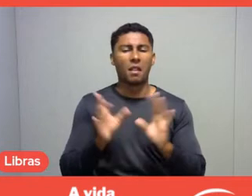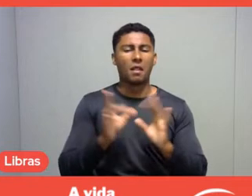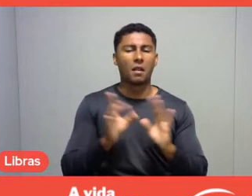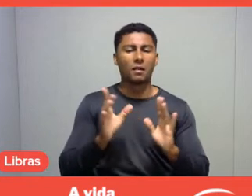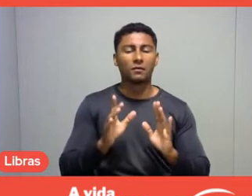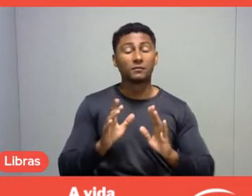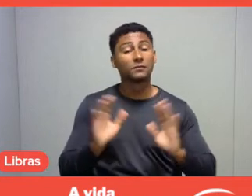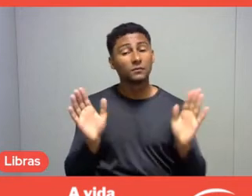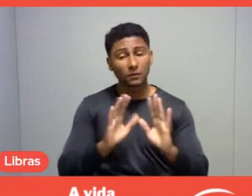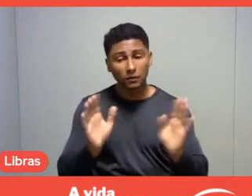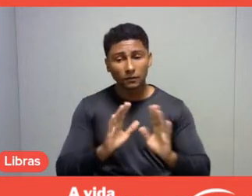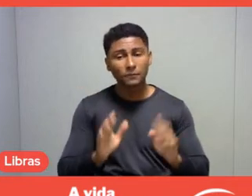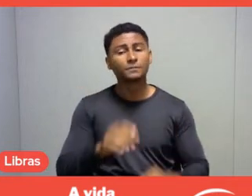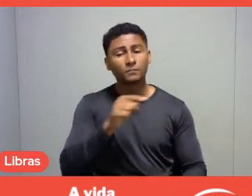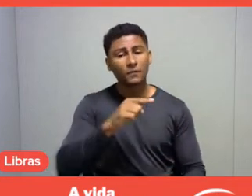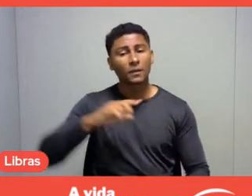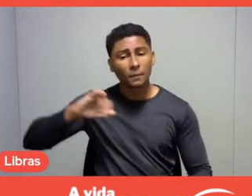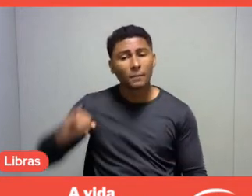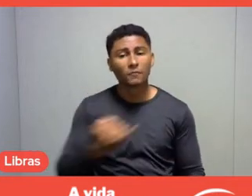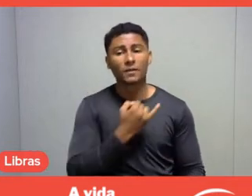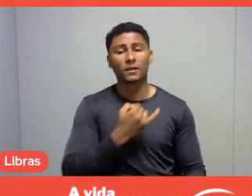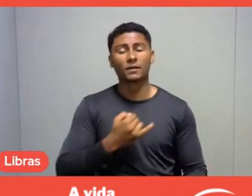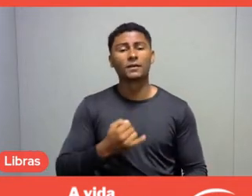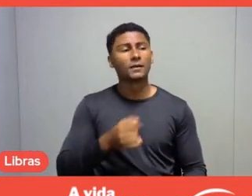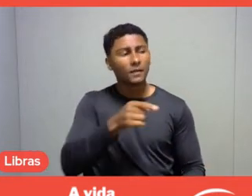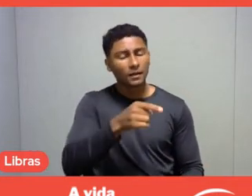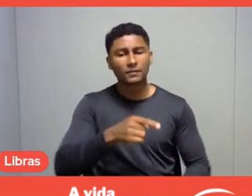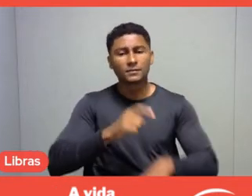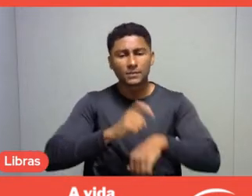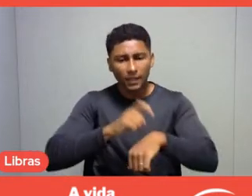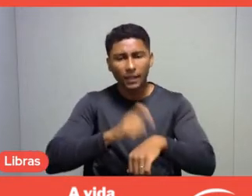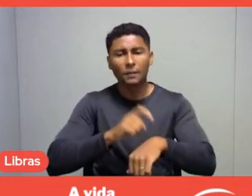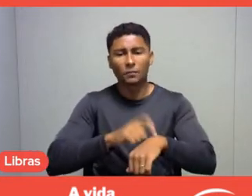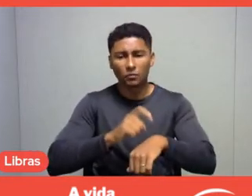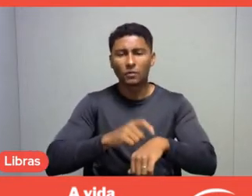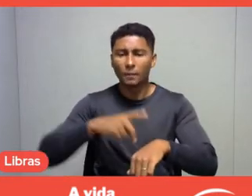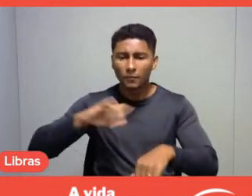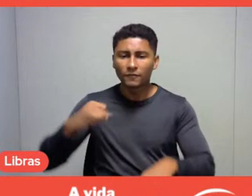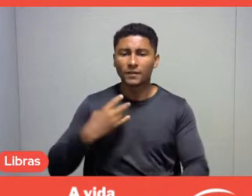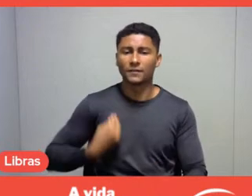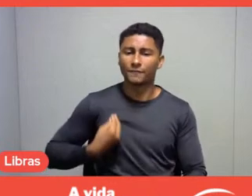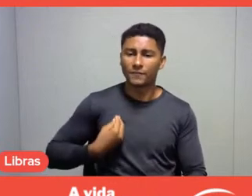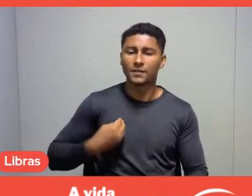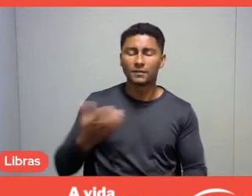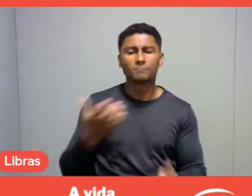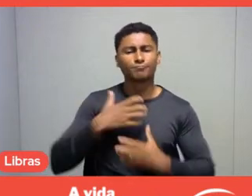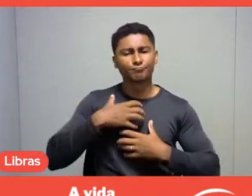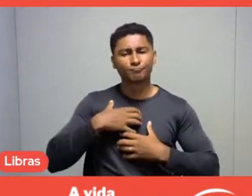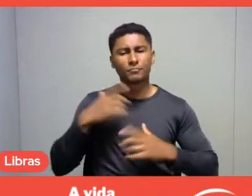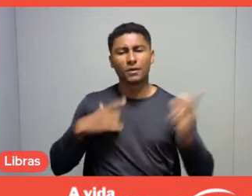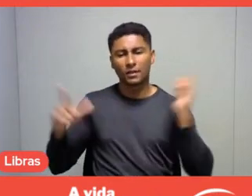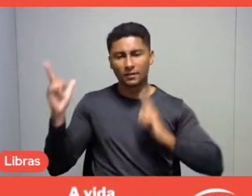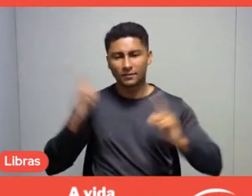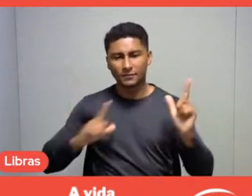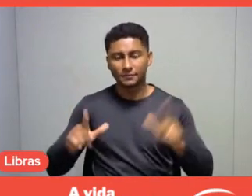They have to find the time to live it, to feel it. So, in a very objective way,